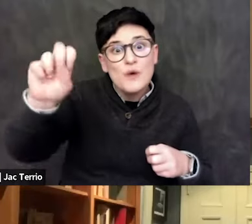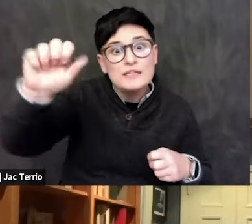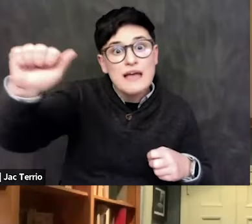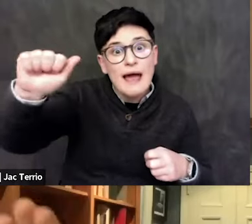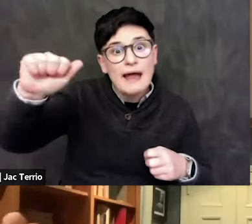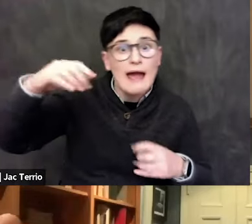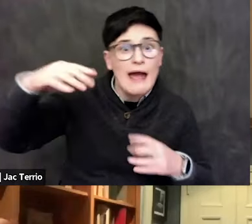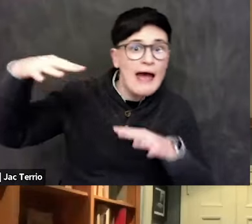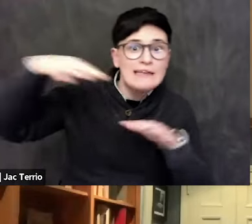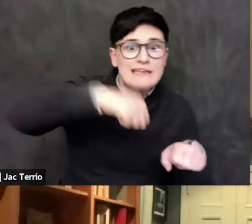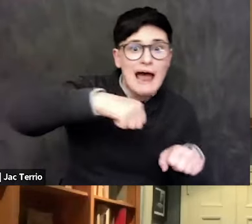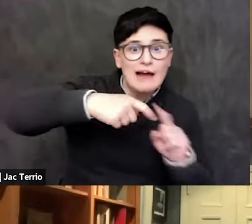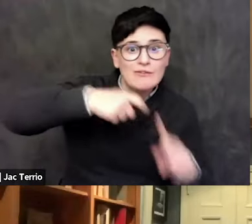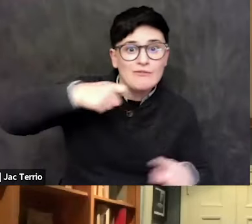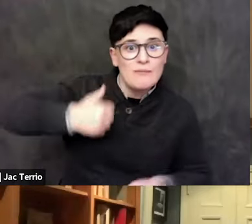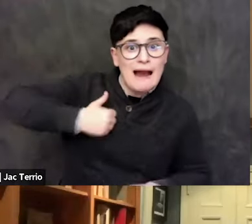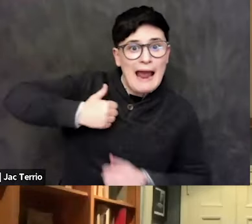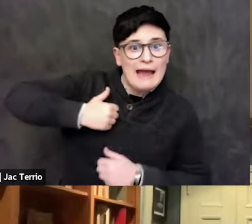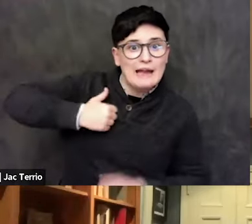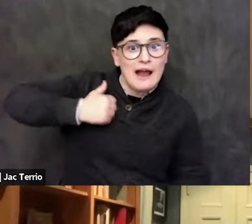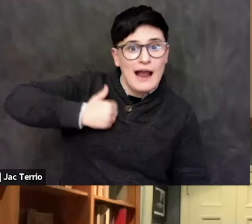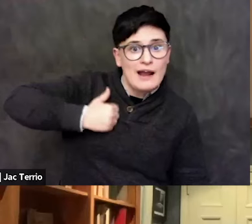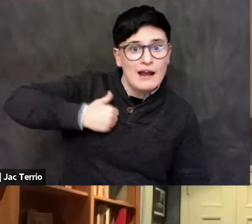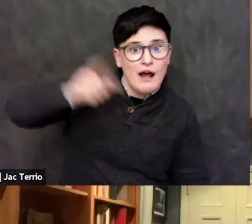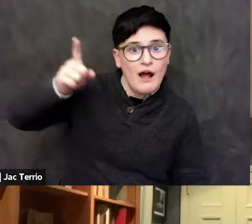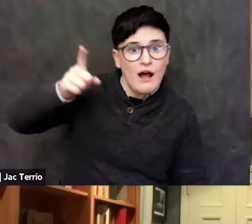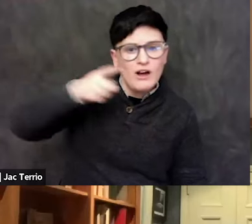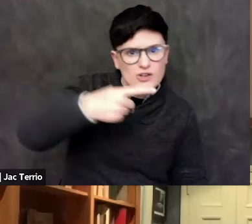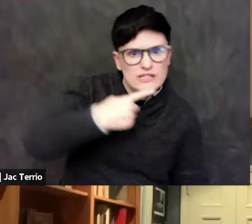and then say, "Oh, don't respond," that wouldn't be an appropriate response.